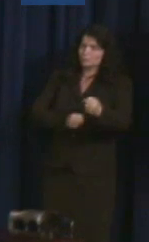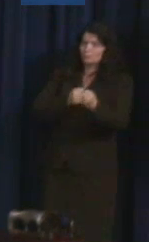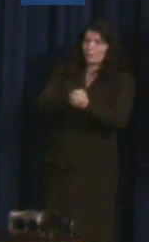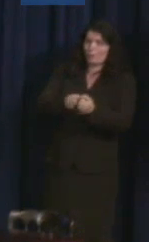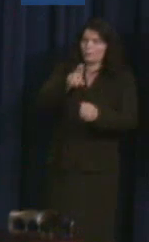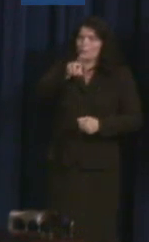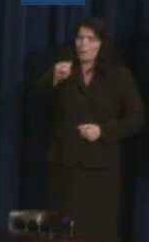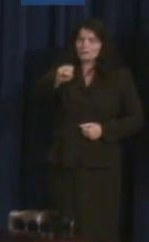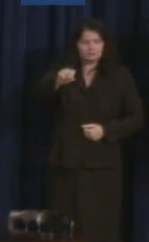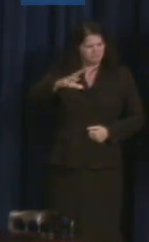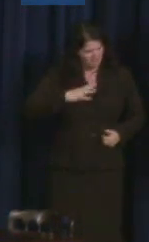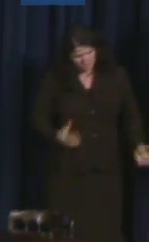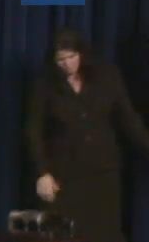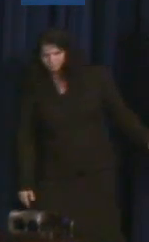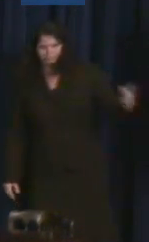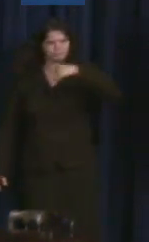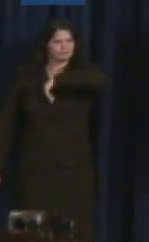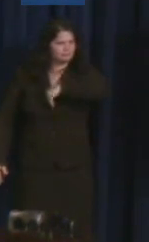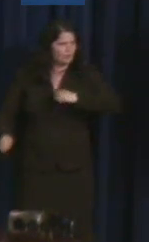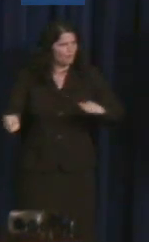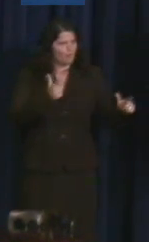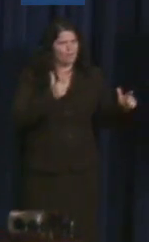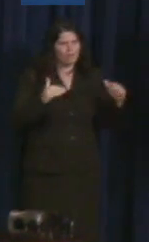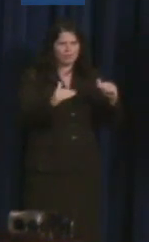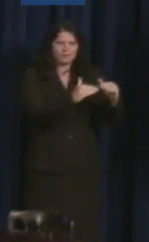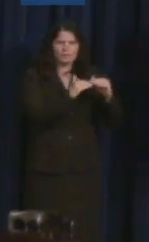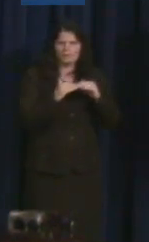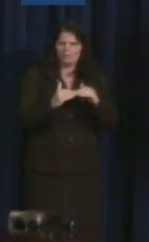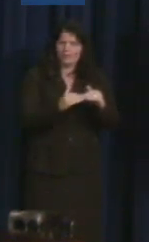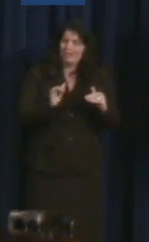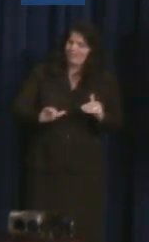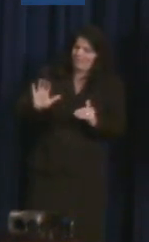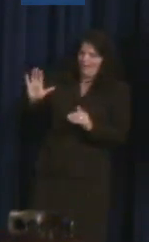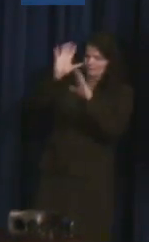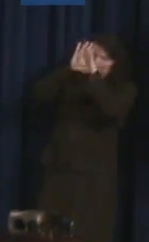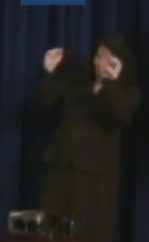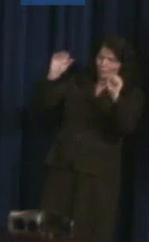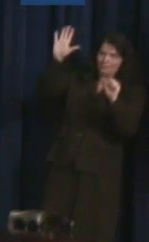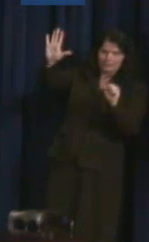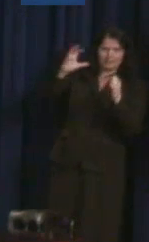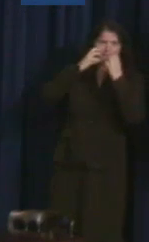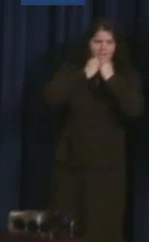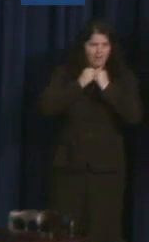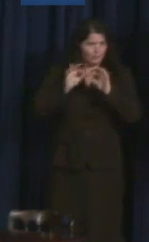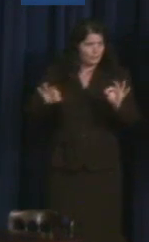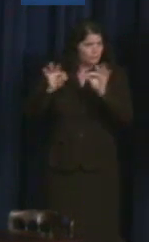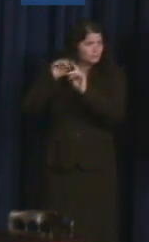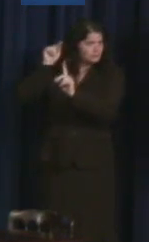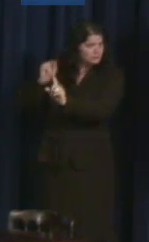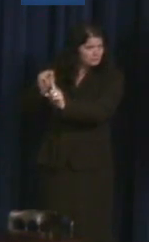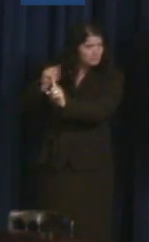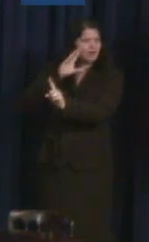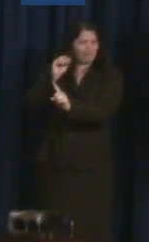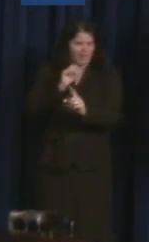That reflects his values. He believes it reflects the values of our country. It's what makes us strong.